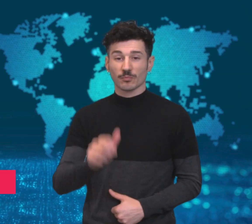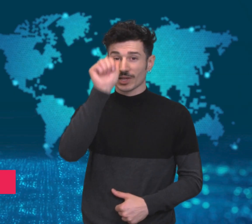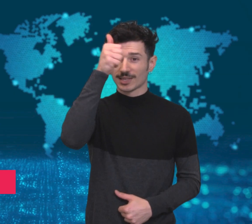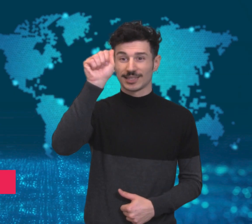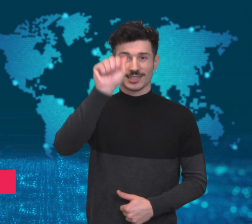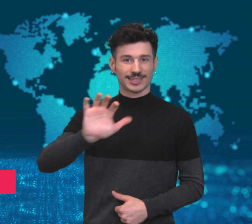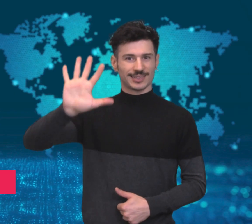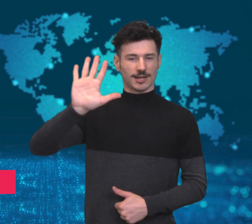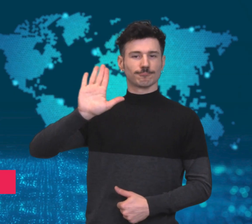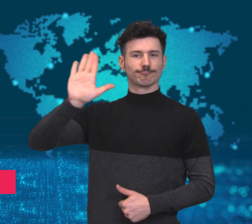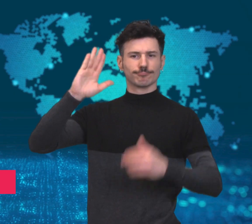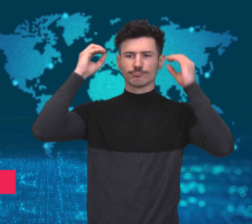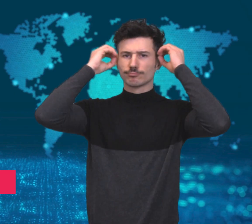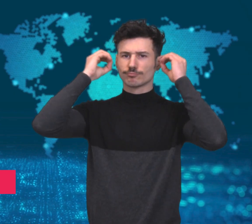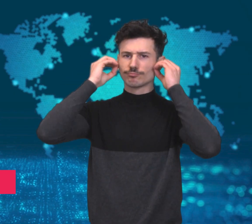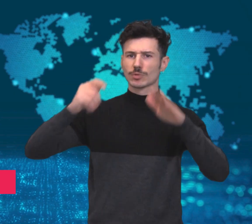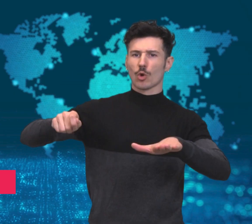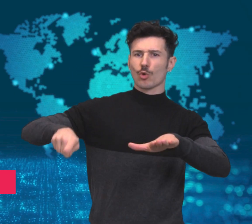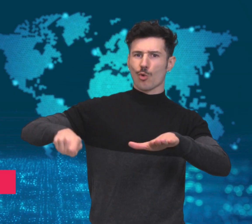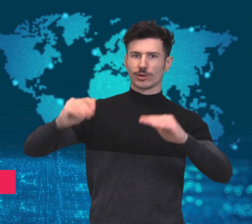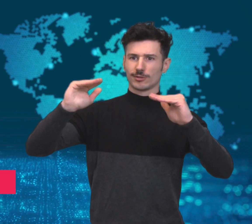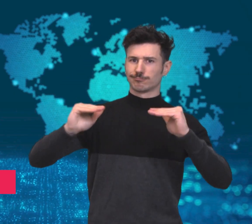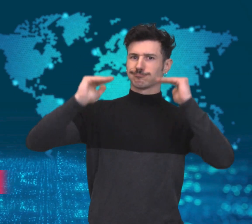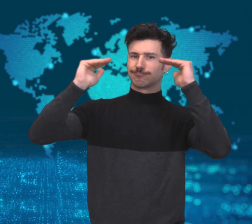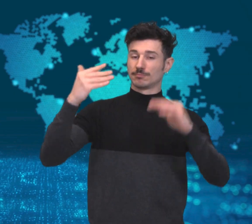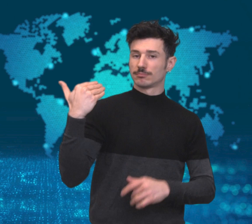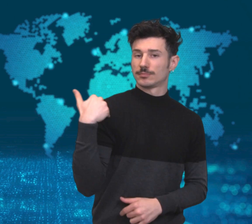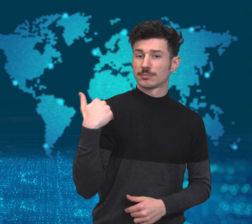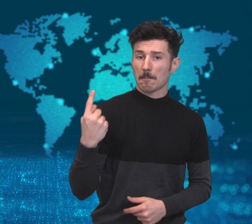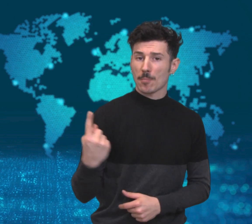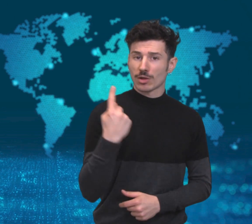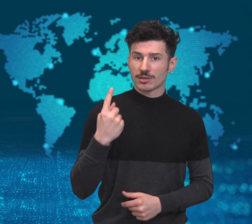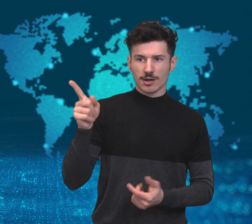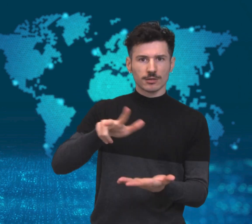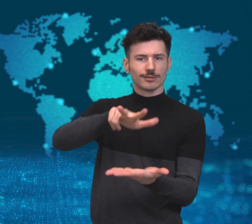[Alessio]: India’s Supreme Court ruled last week